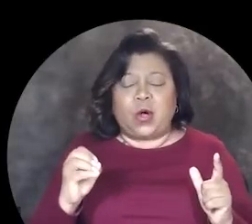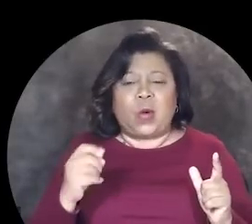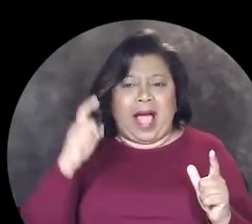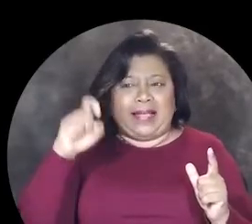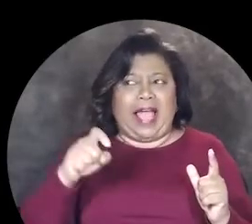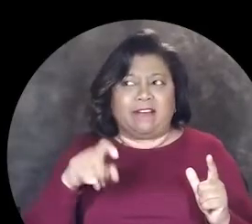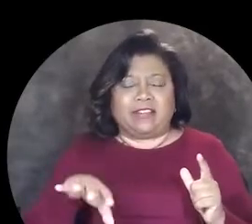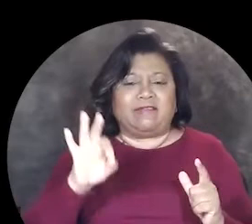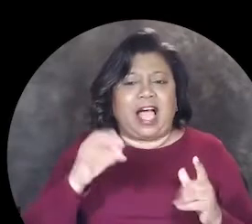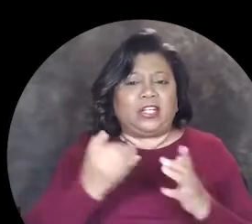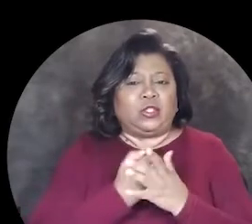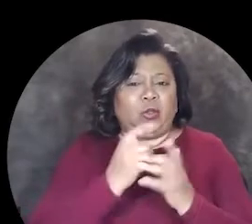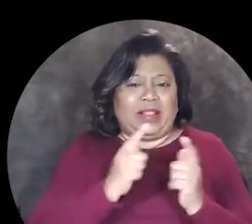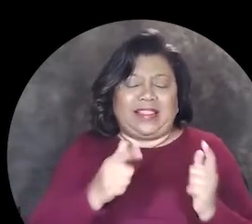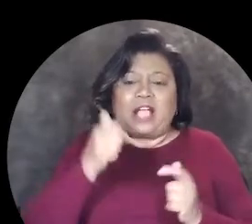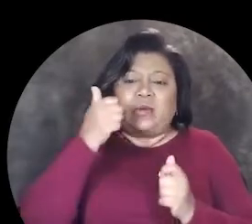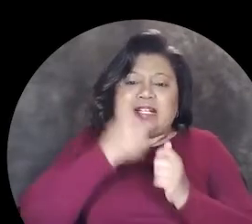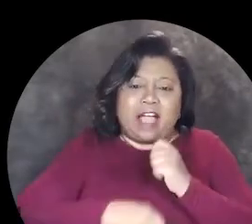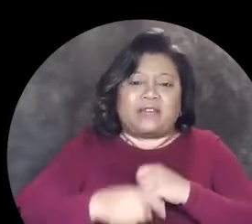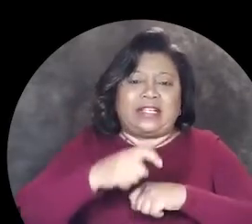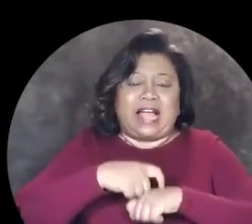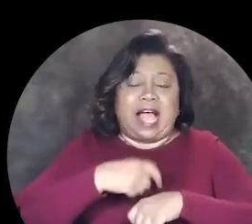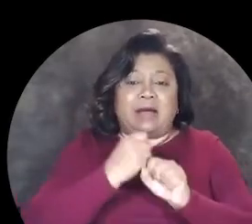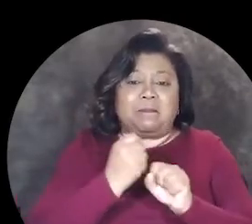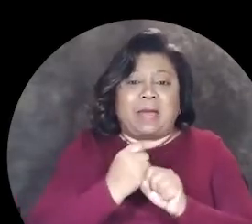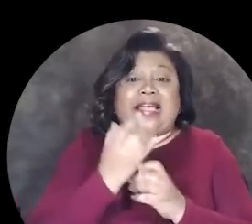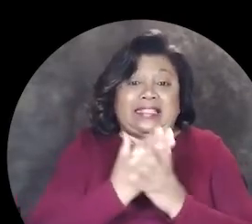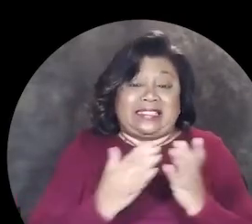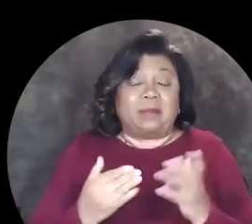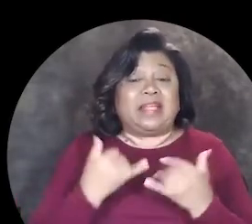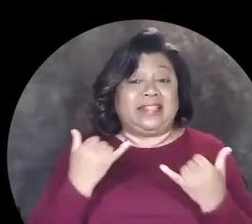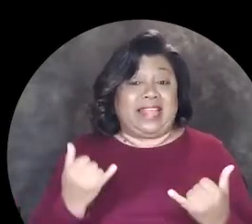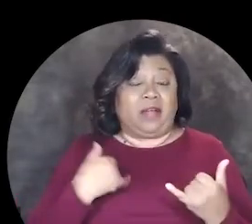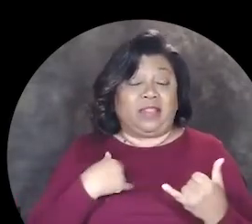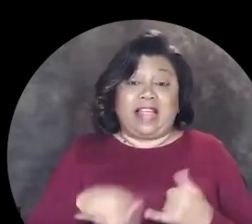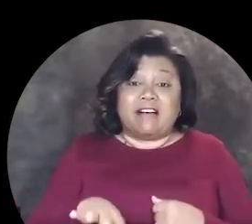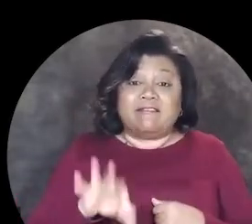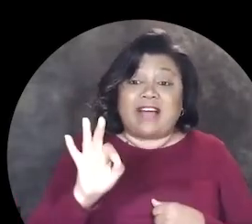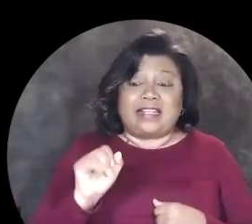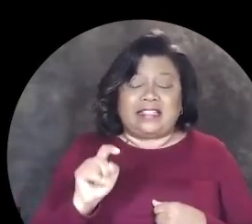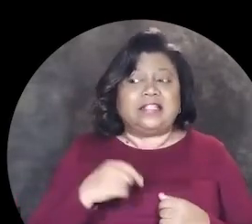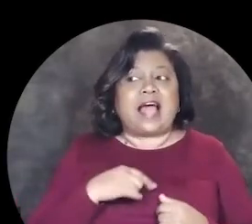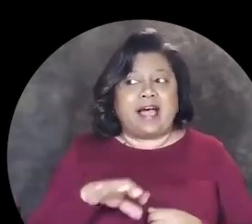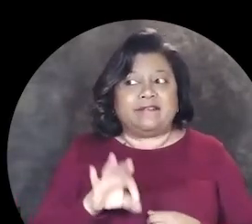so I have to find a new language every single time I'm making something and now that I'm finding it